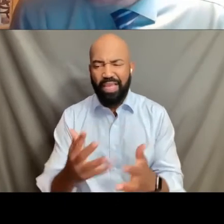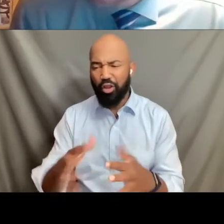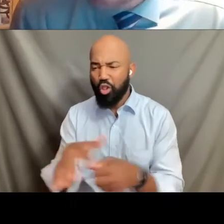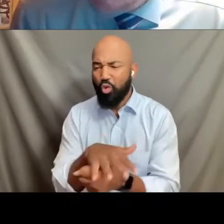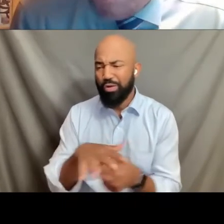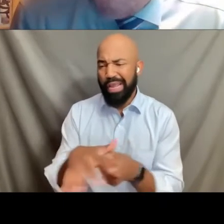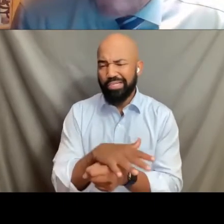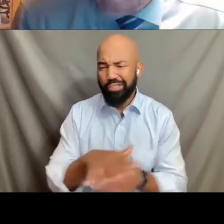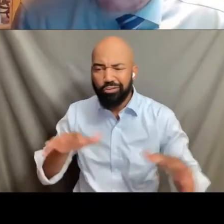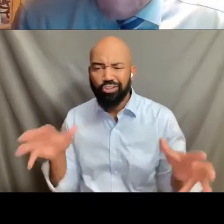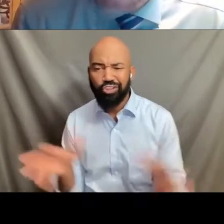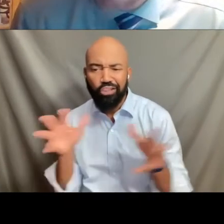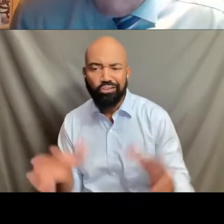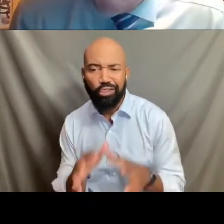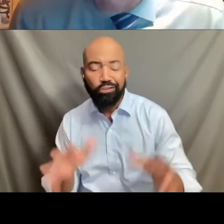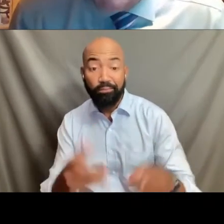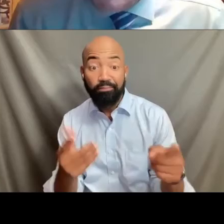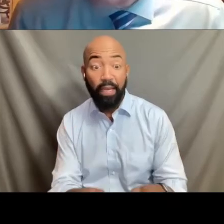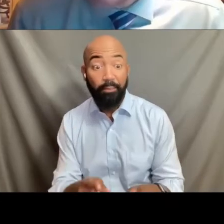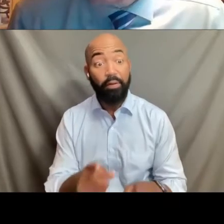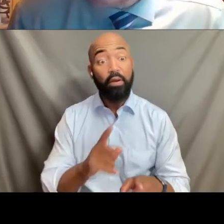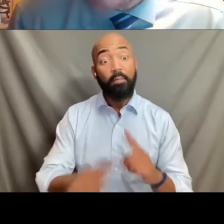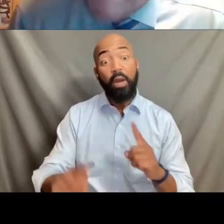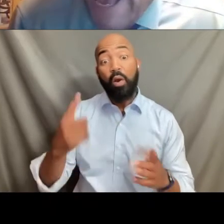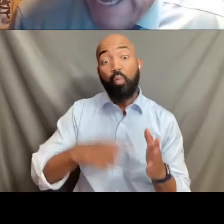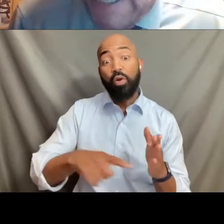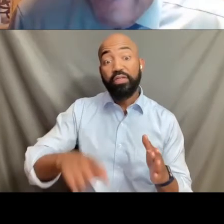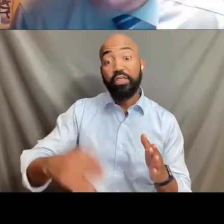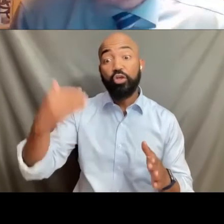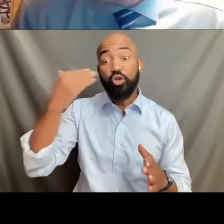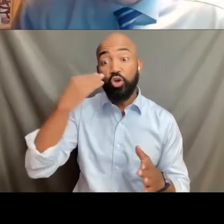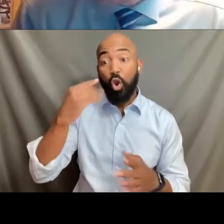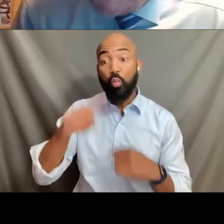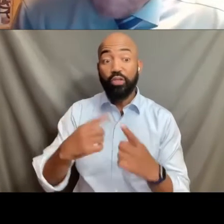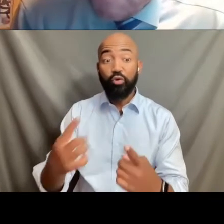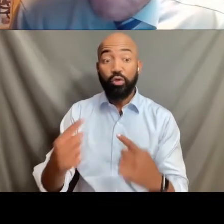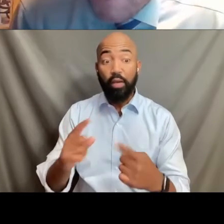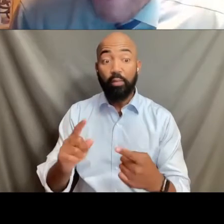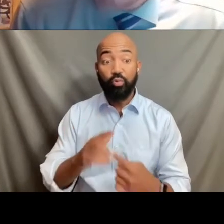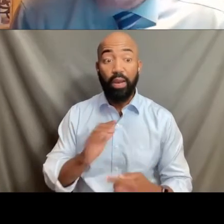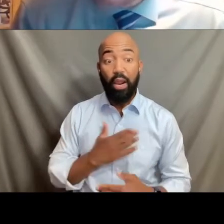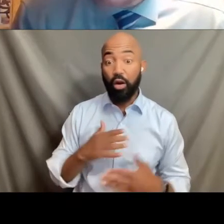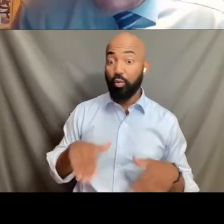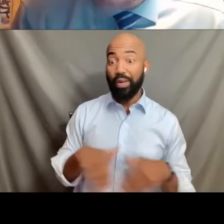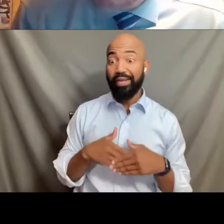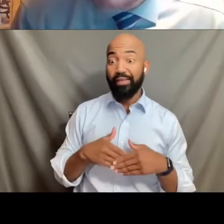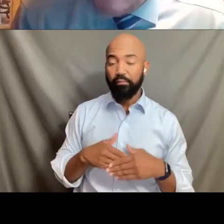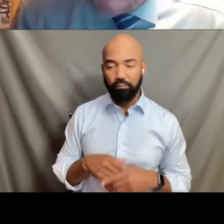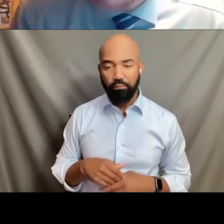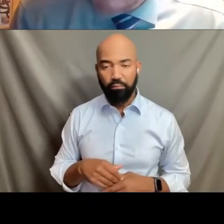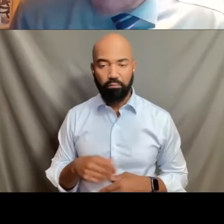what you need to know if you come to our wedding. And she has declined. She has refused once again to engage